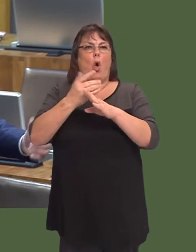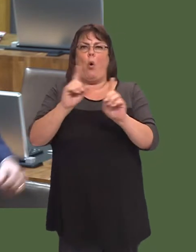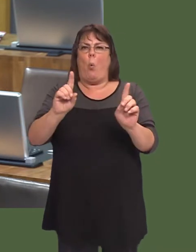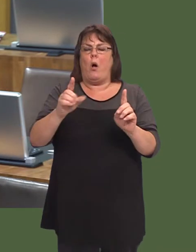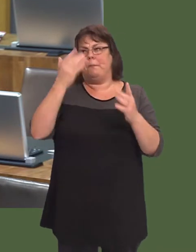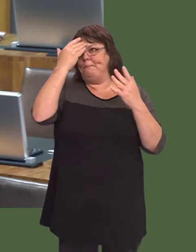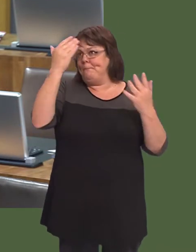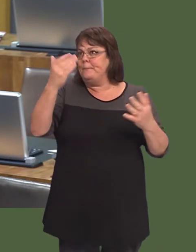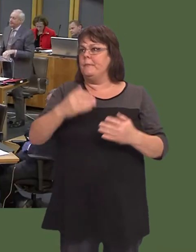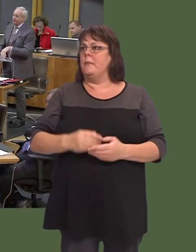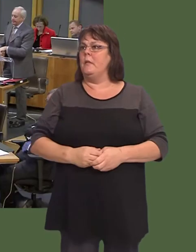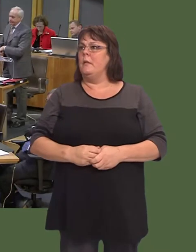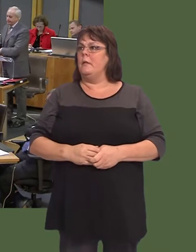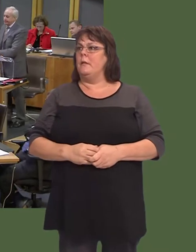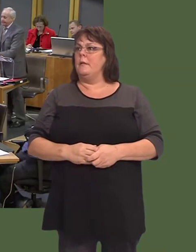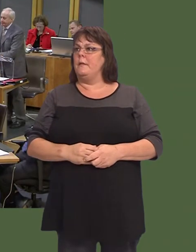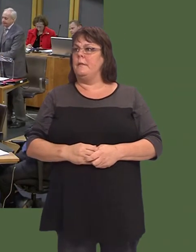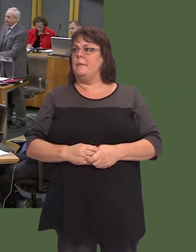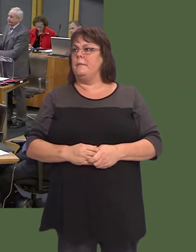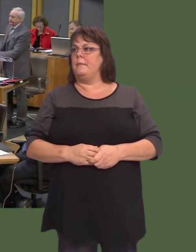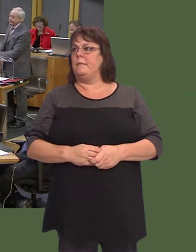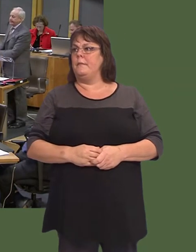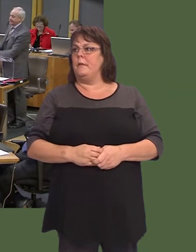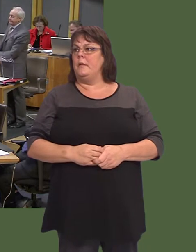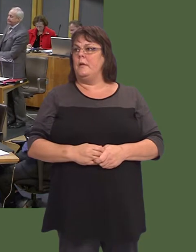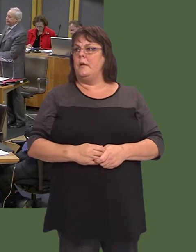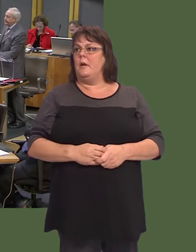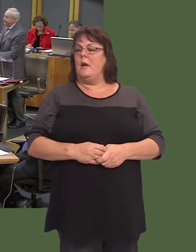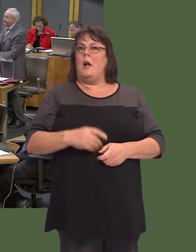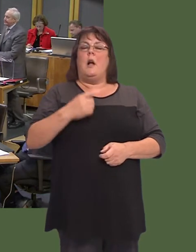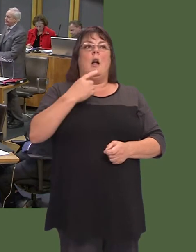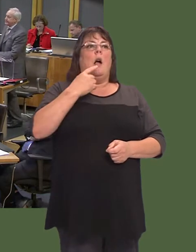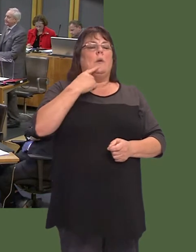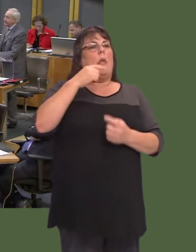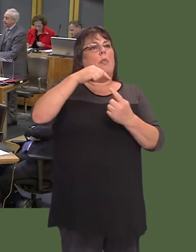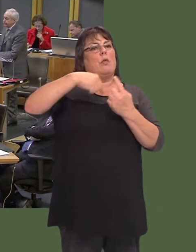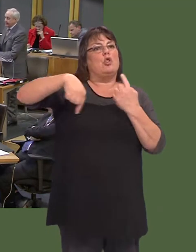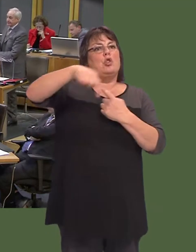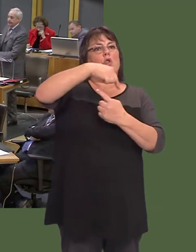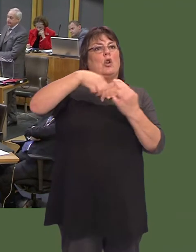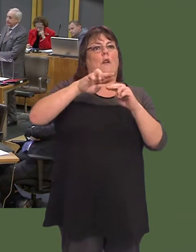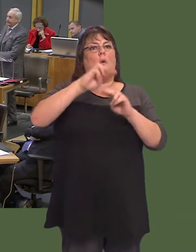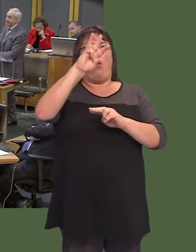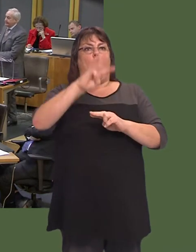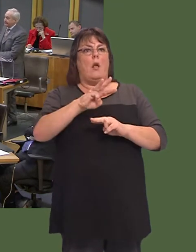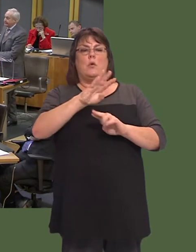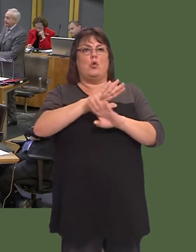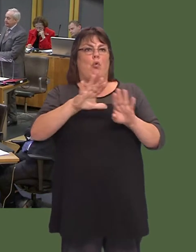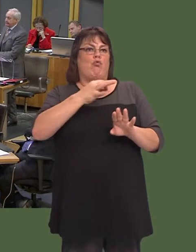Neil Hamilton: But of course the Circuit of Wales was more than just speculative because there was a fully worked out business case, which I understand was not undermined by the